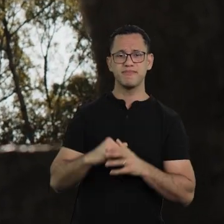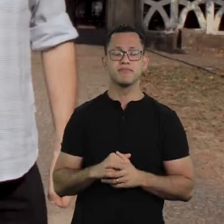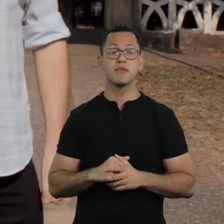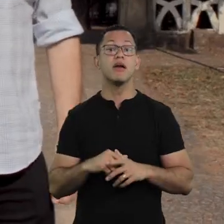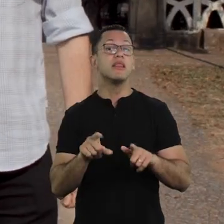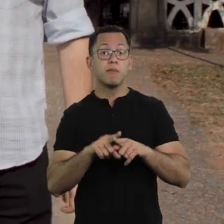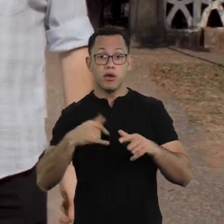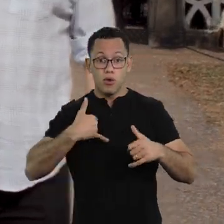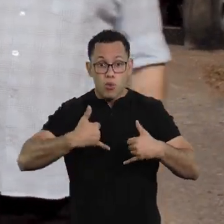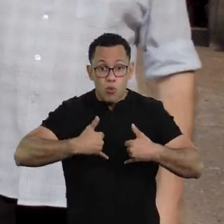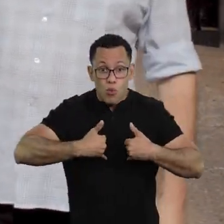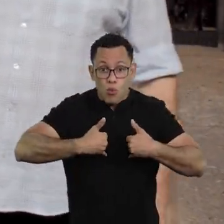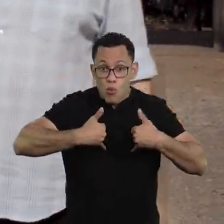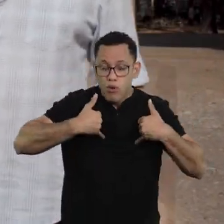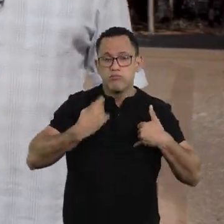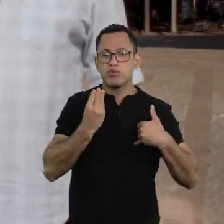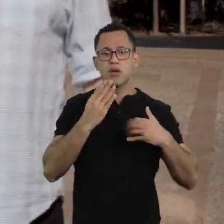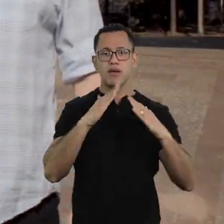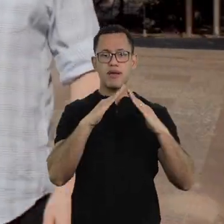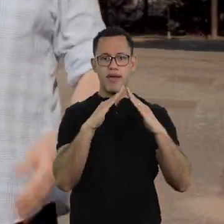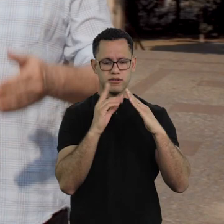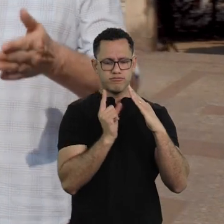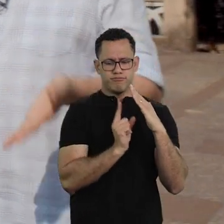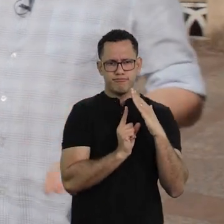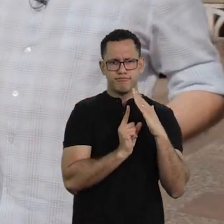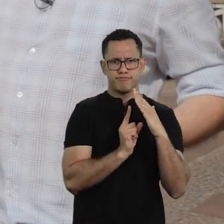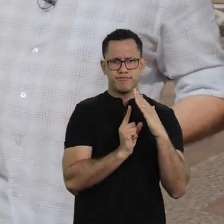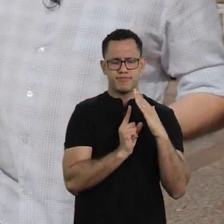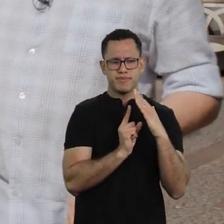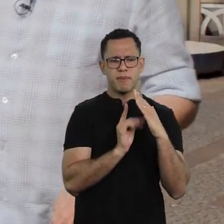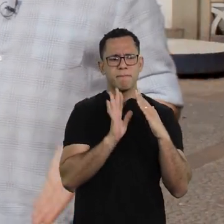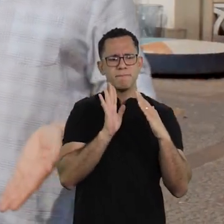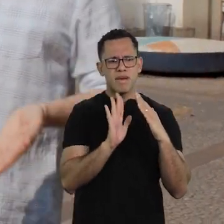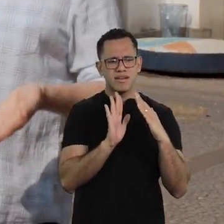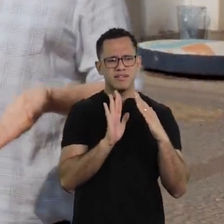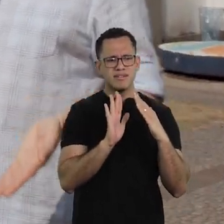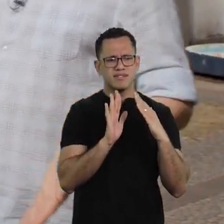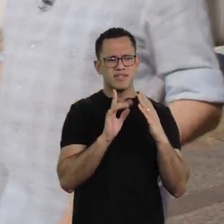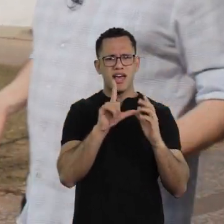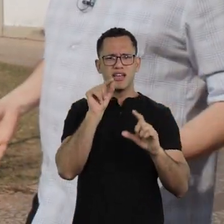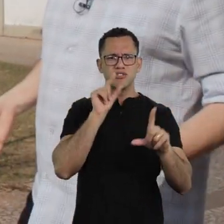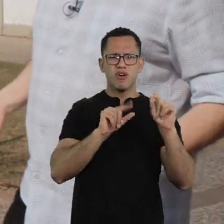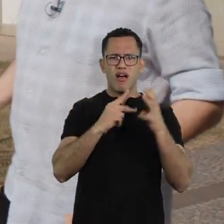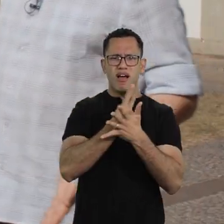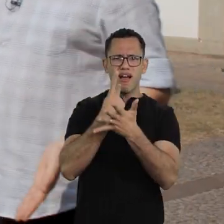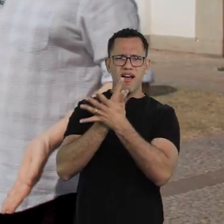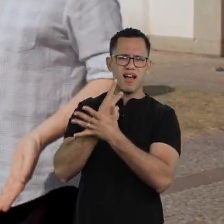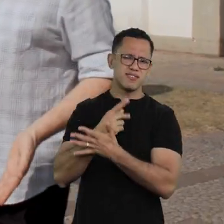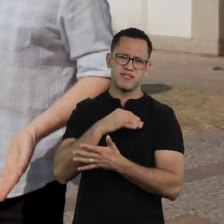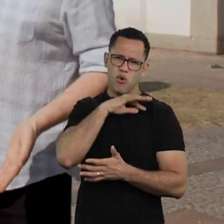of the choices I made because to be locked in a house with wrong choices must be hell.